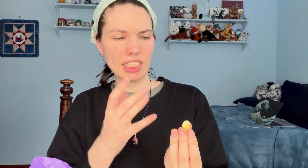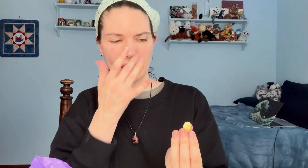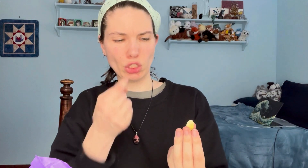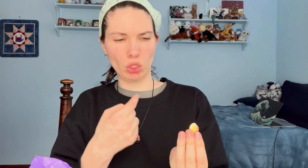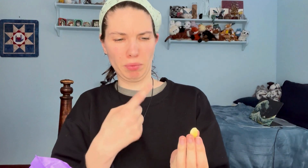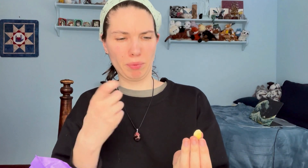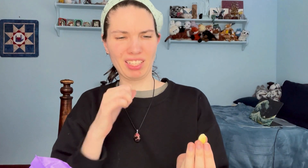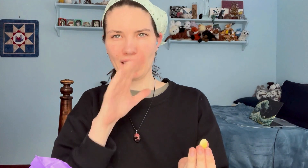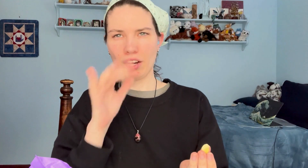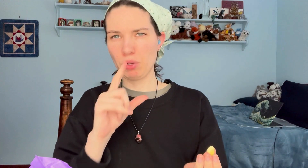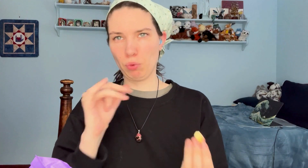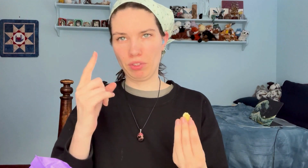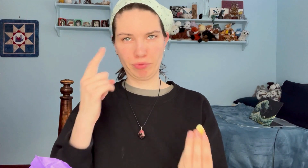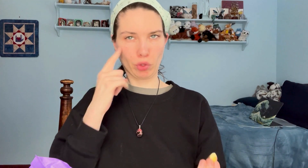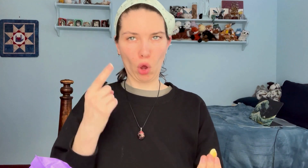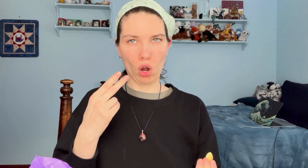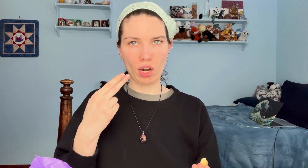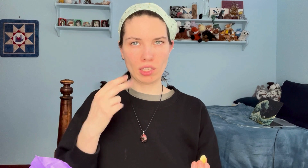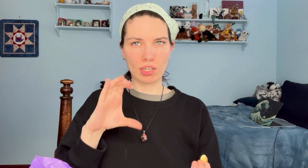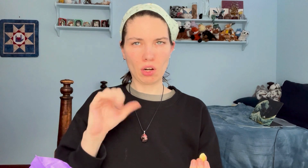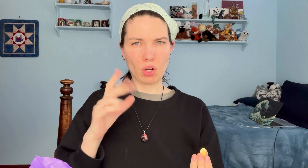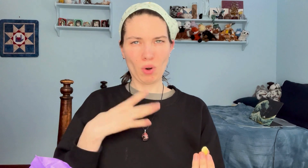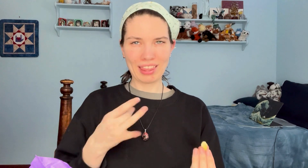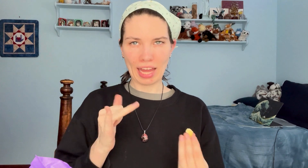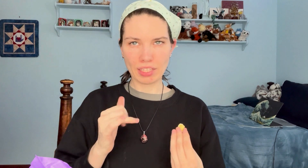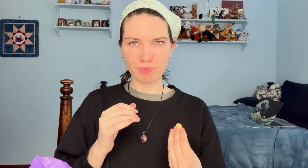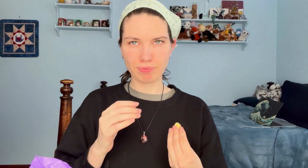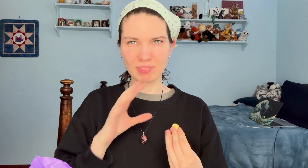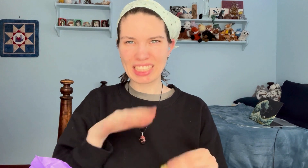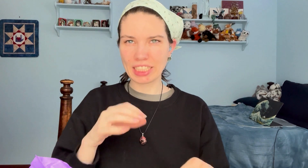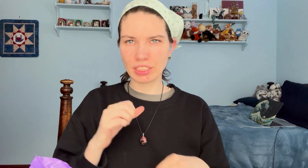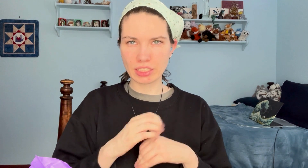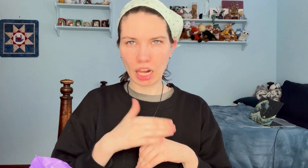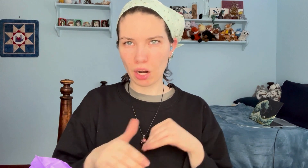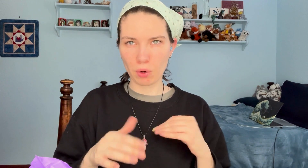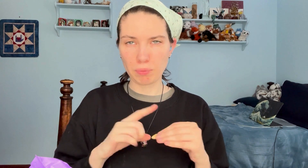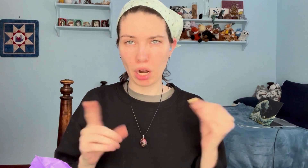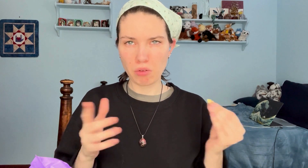It's interesting to me because I never really thought Hecate would like seashells, but...